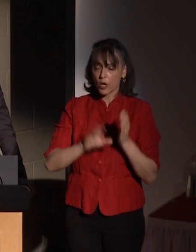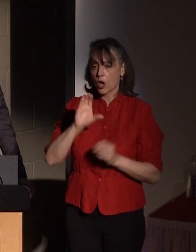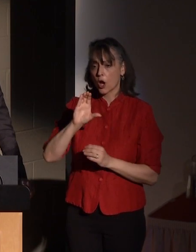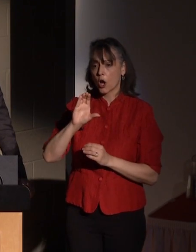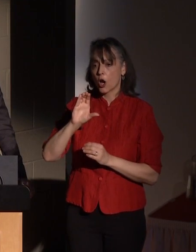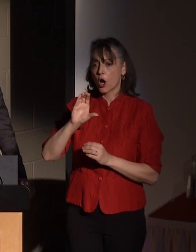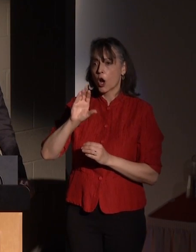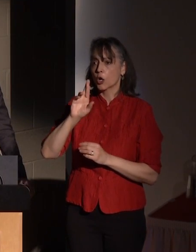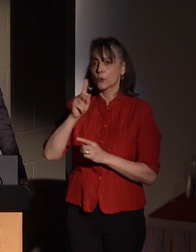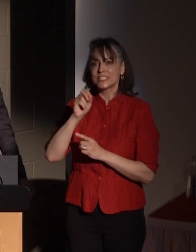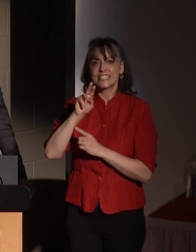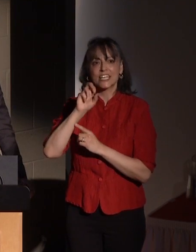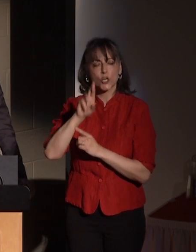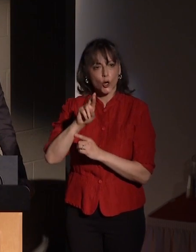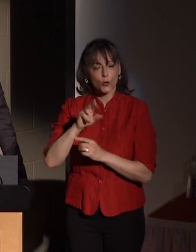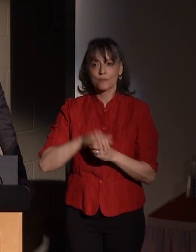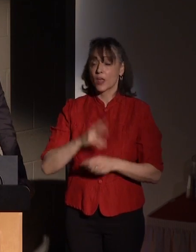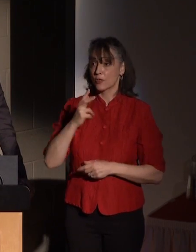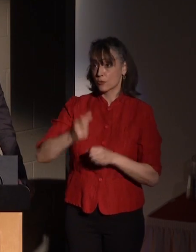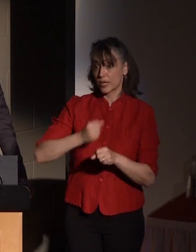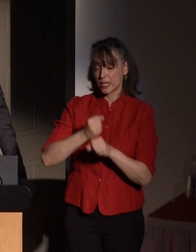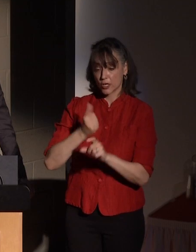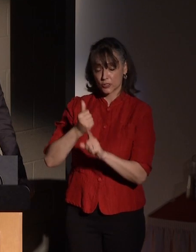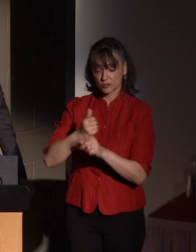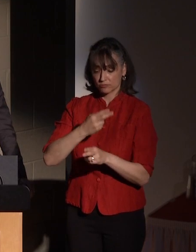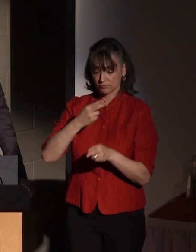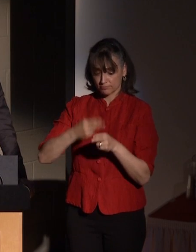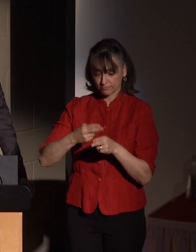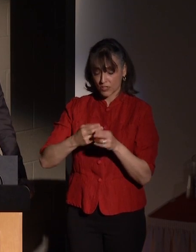as an artist in residence, and three years as a visiting